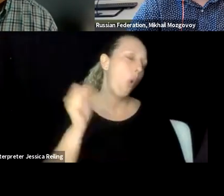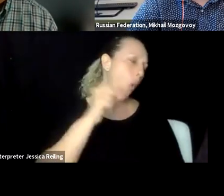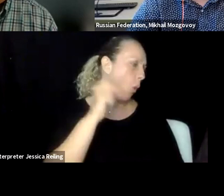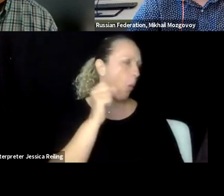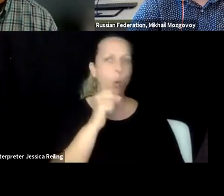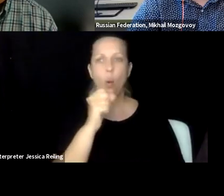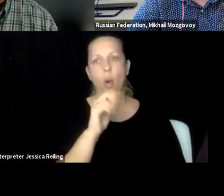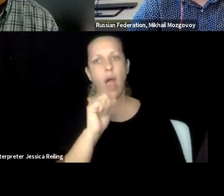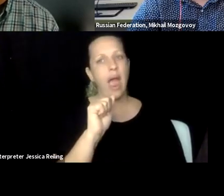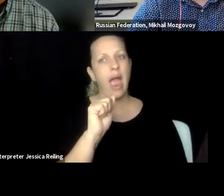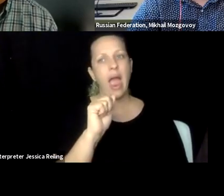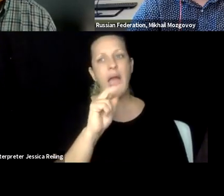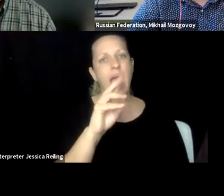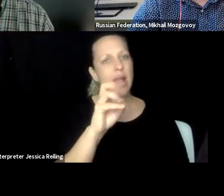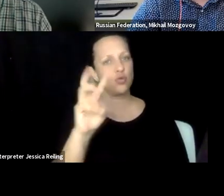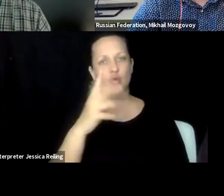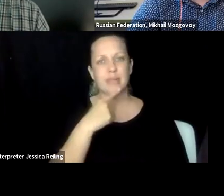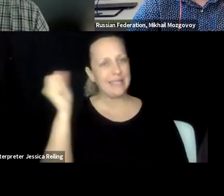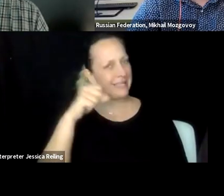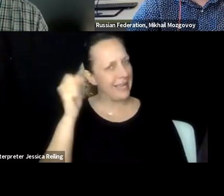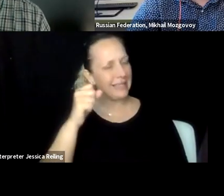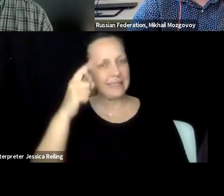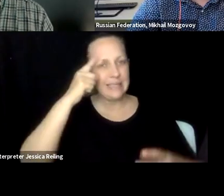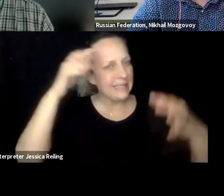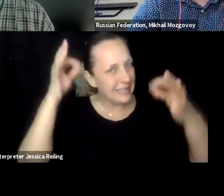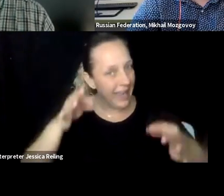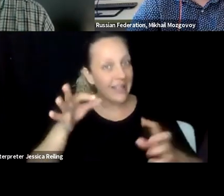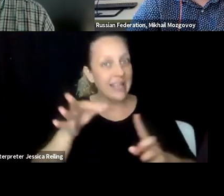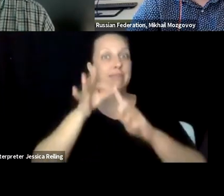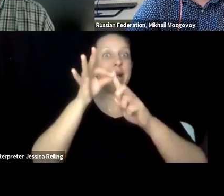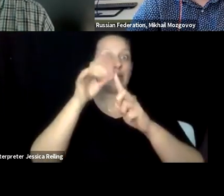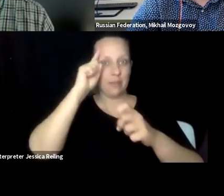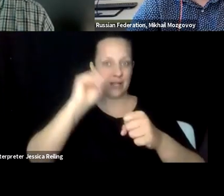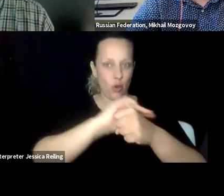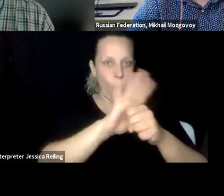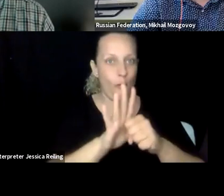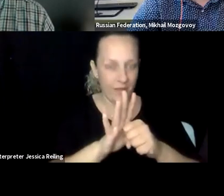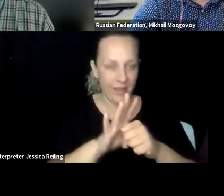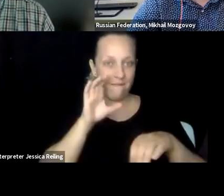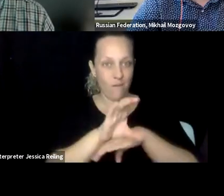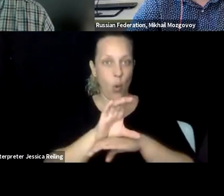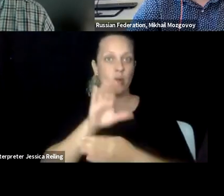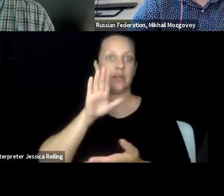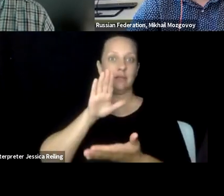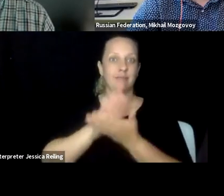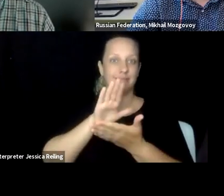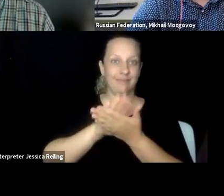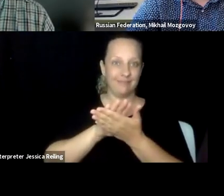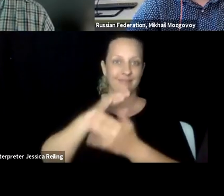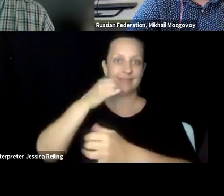are -- you are developing and are you working with? Definitely. I think especially with the COVID-19